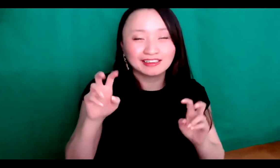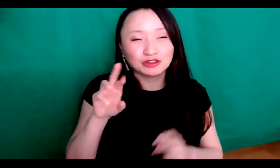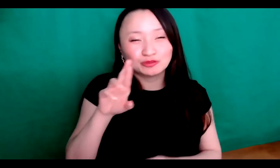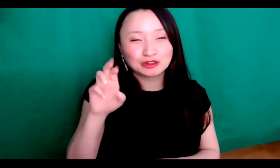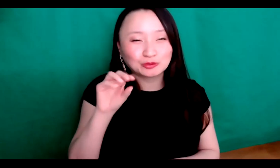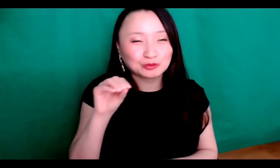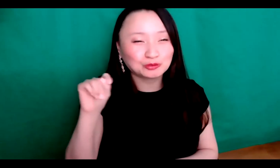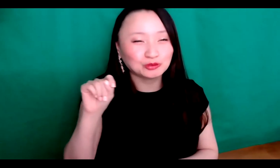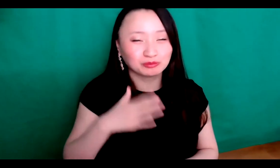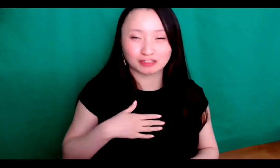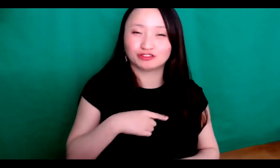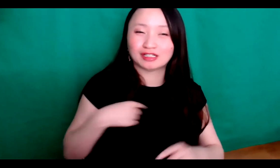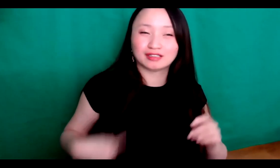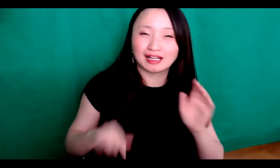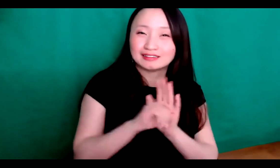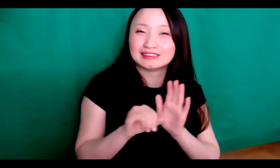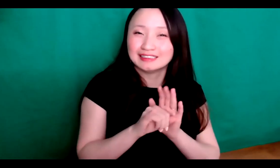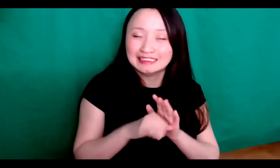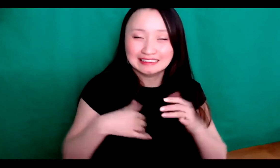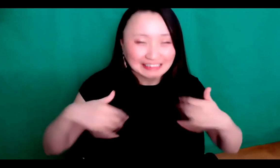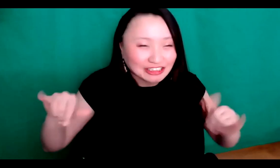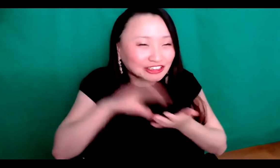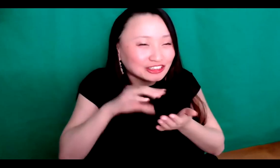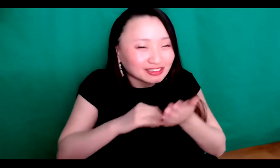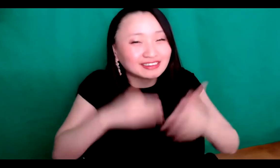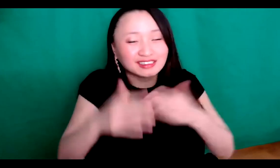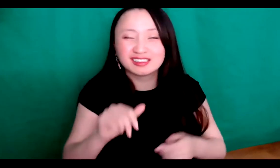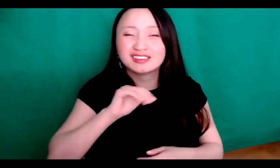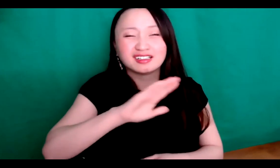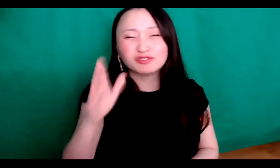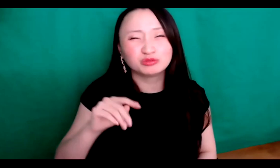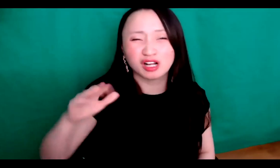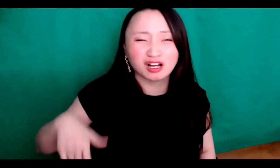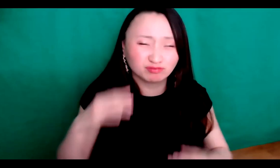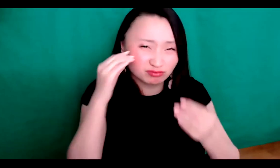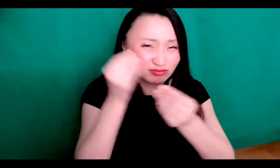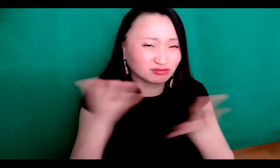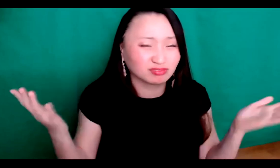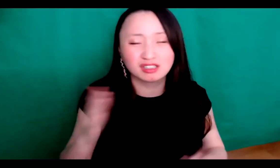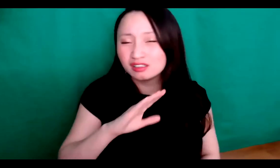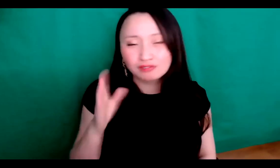talk a little up on my own experience. I have a, I still learning about my own Chinese